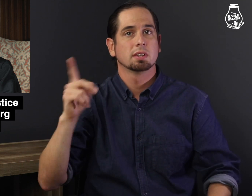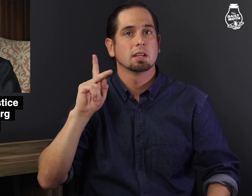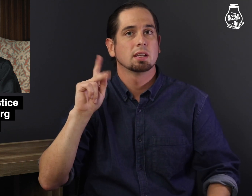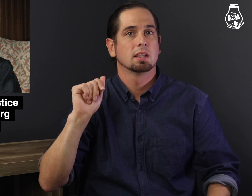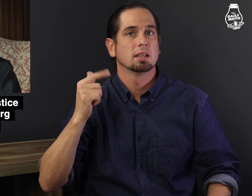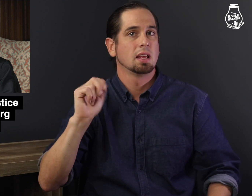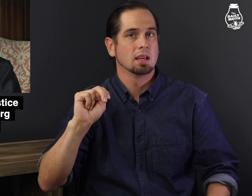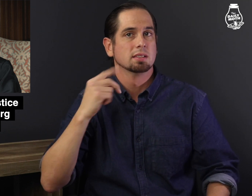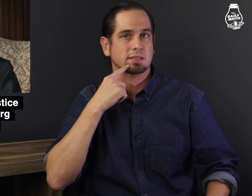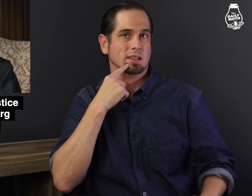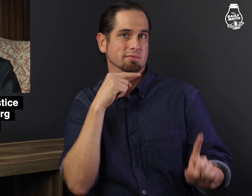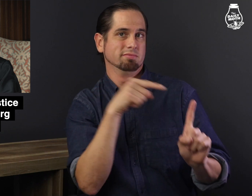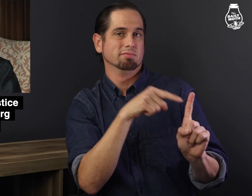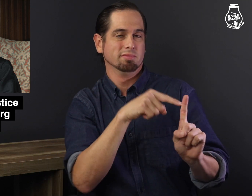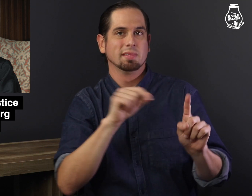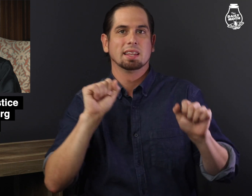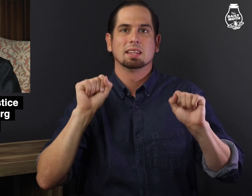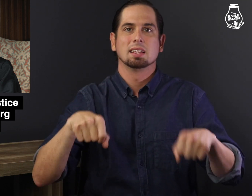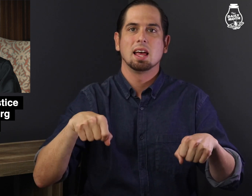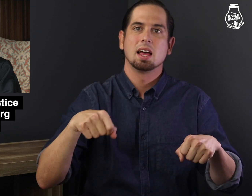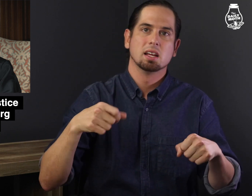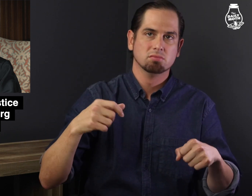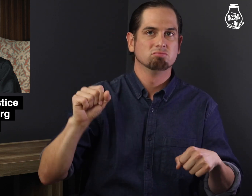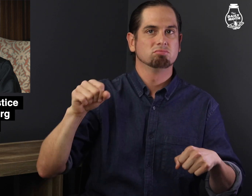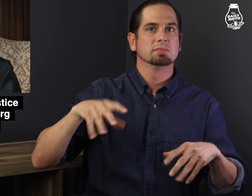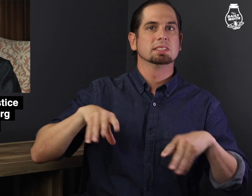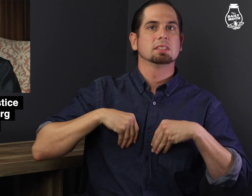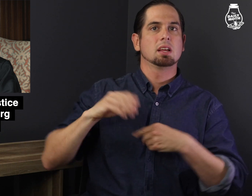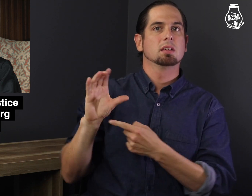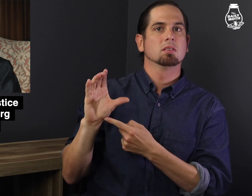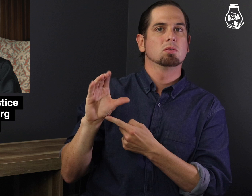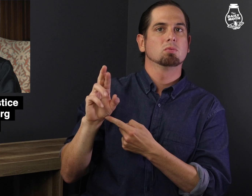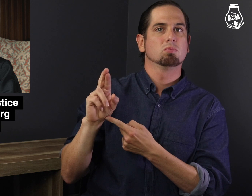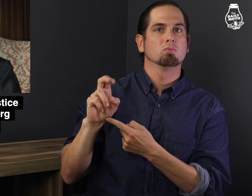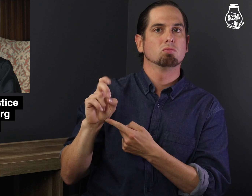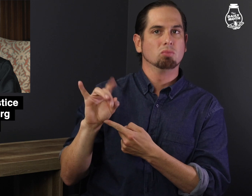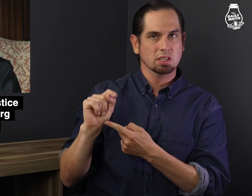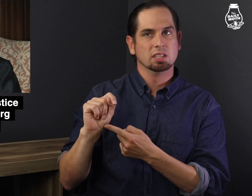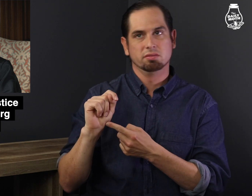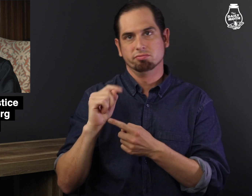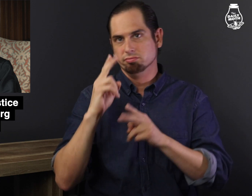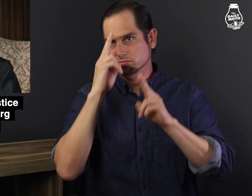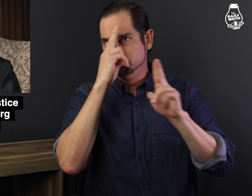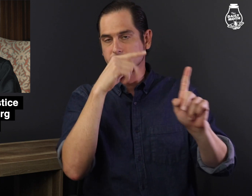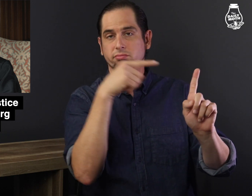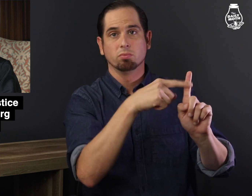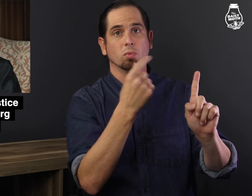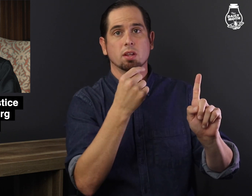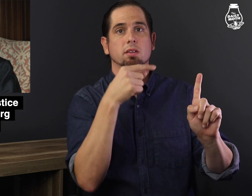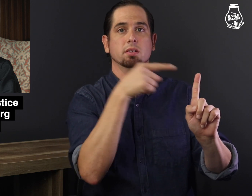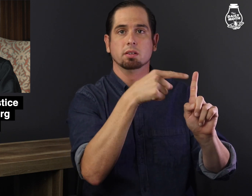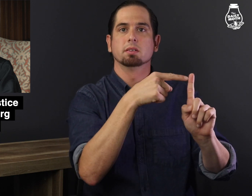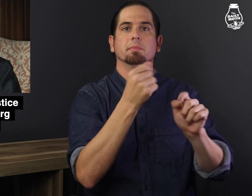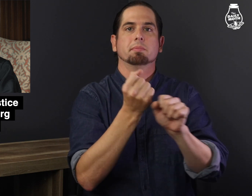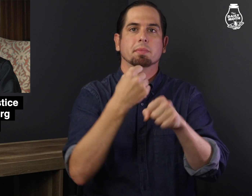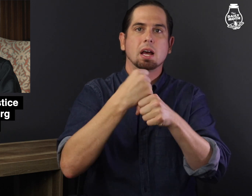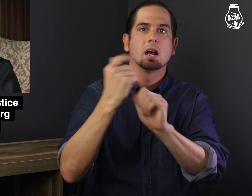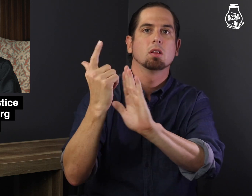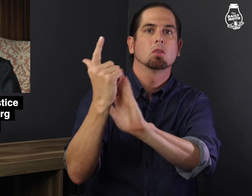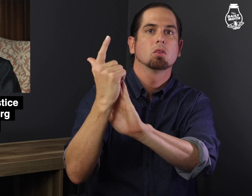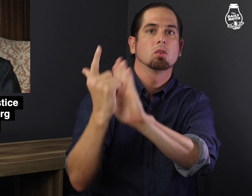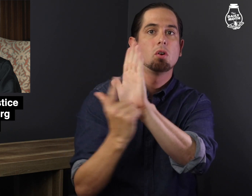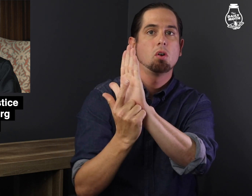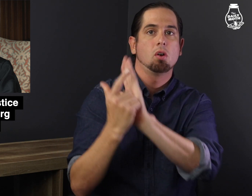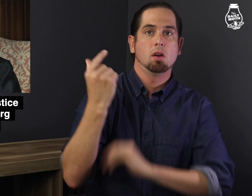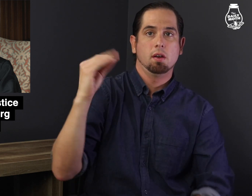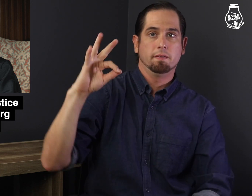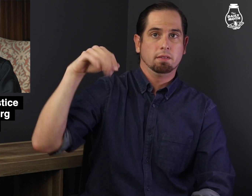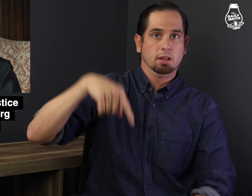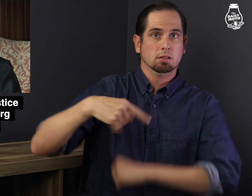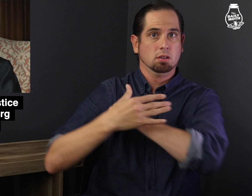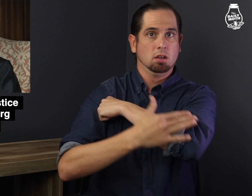Kagan said she can take credit for making the law of this